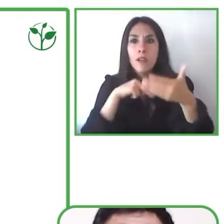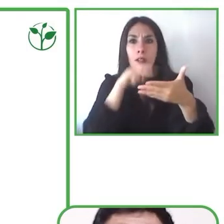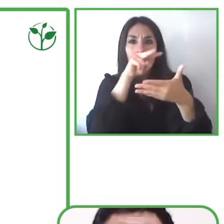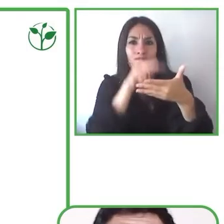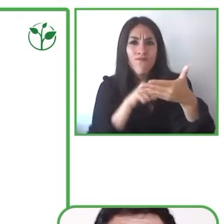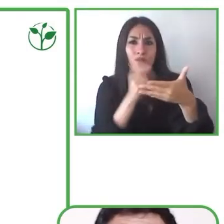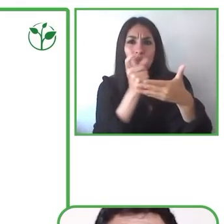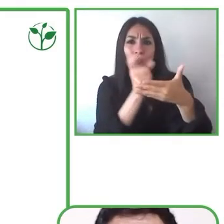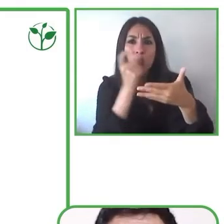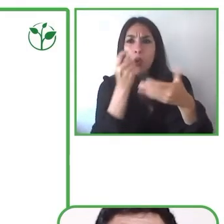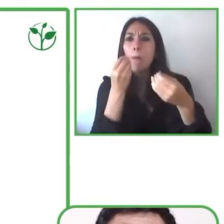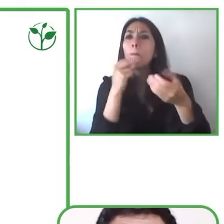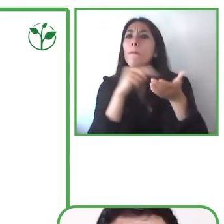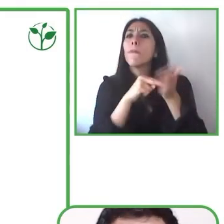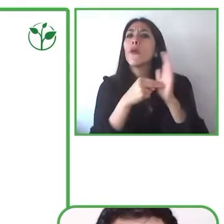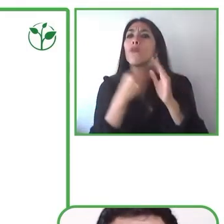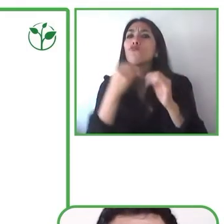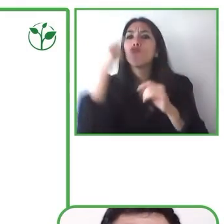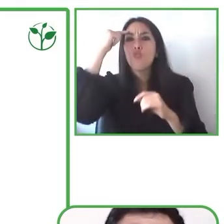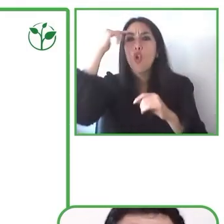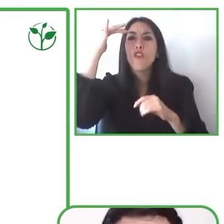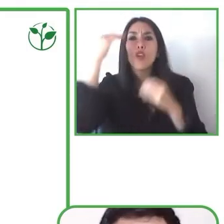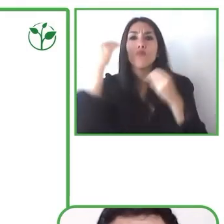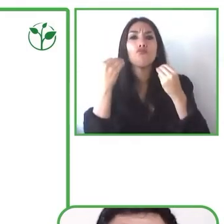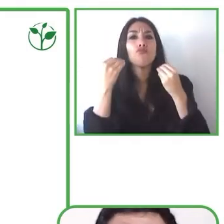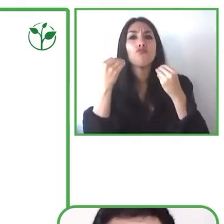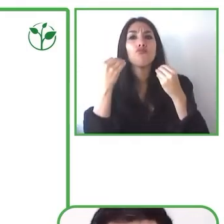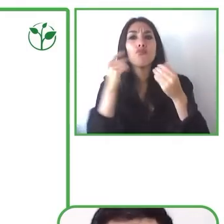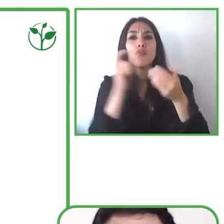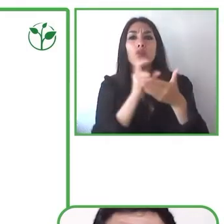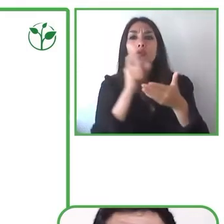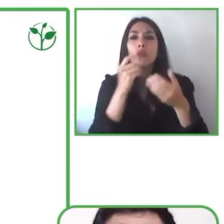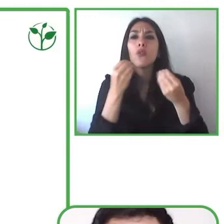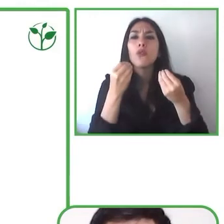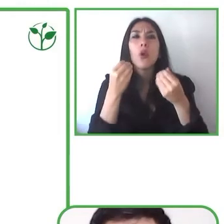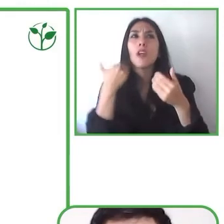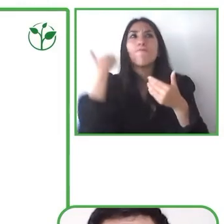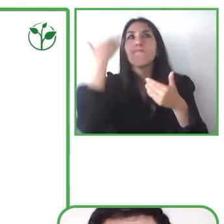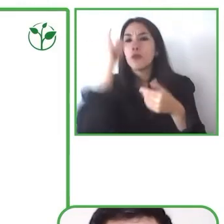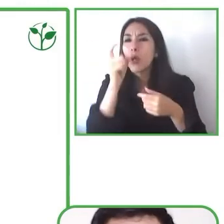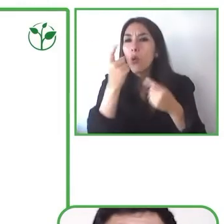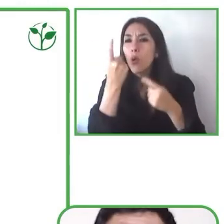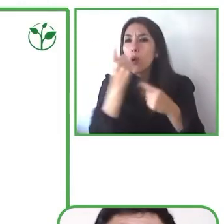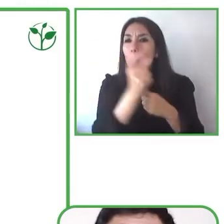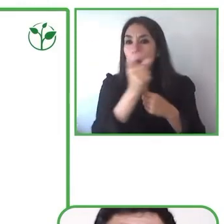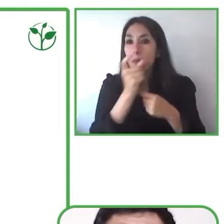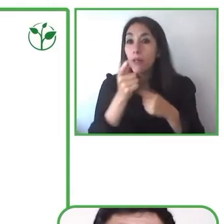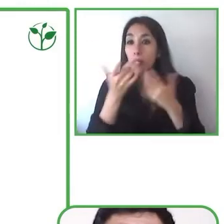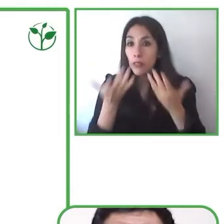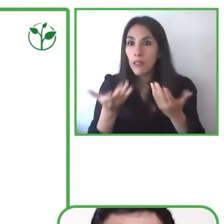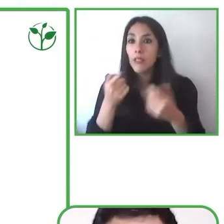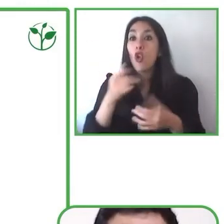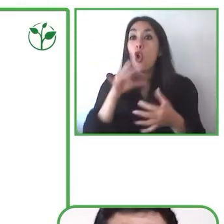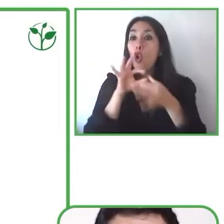phonological awareness in order to pronounce them. So it's this phonological awareness the main